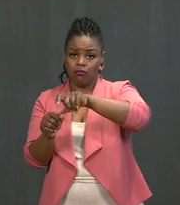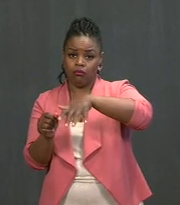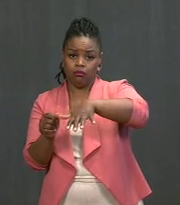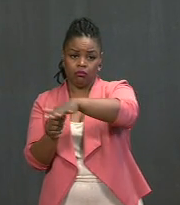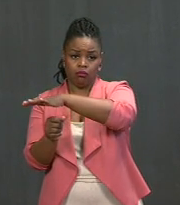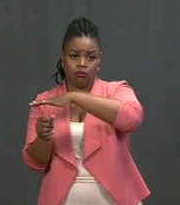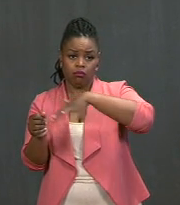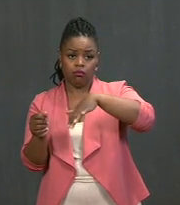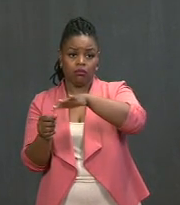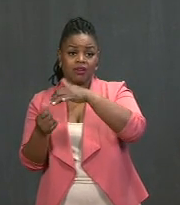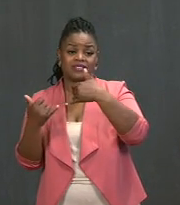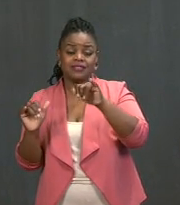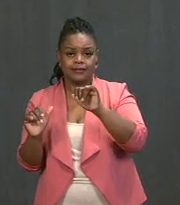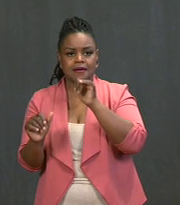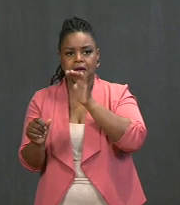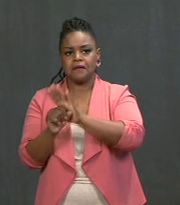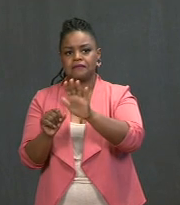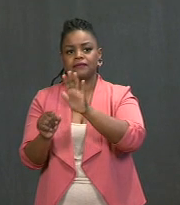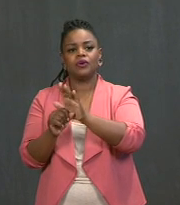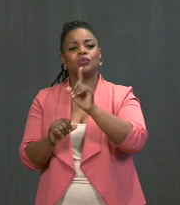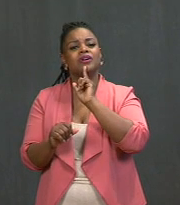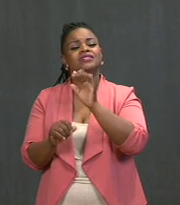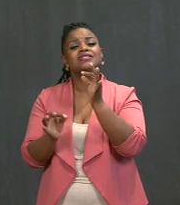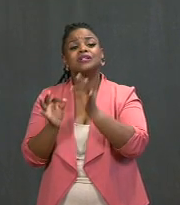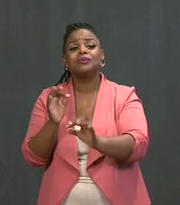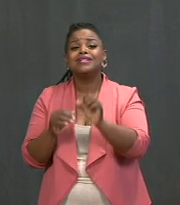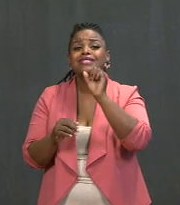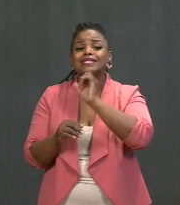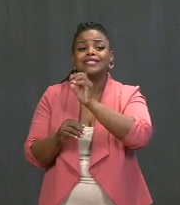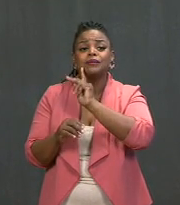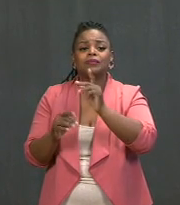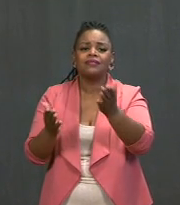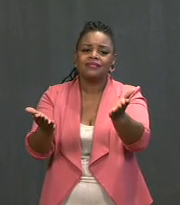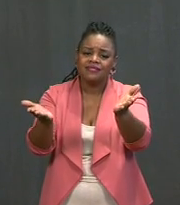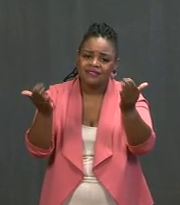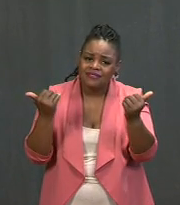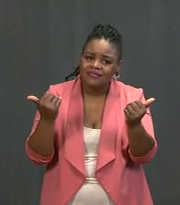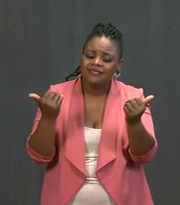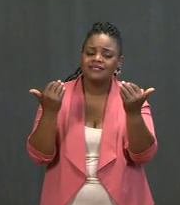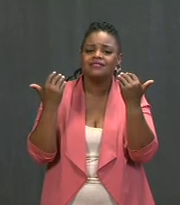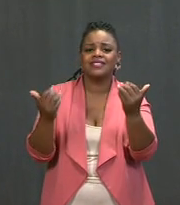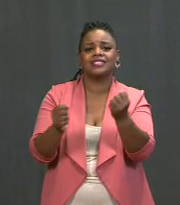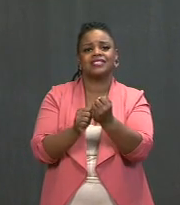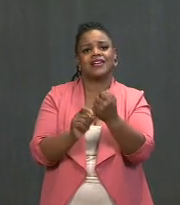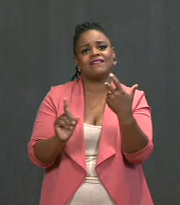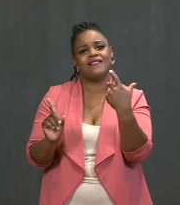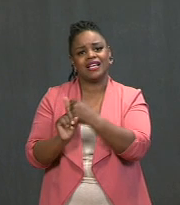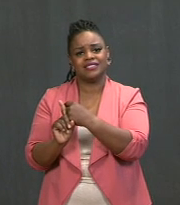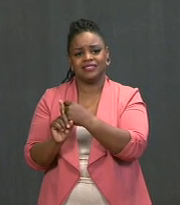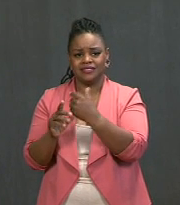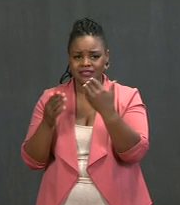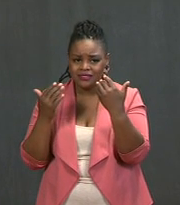It's simple: Seniors, it's time for you to get vaccinated now. Get vaccinated now.